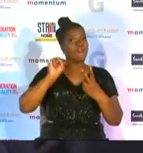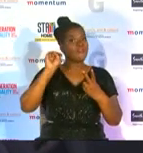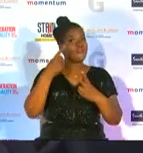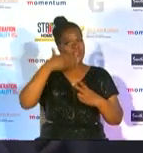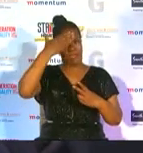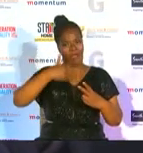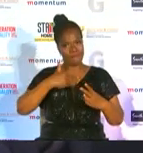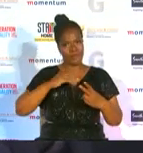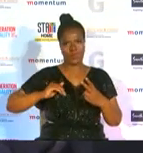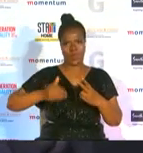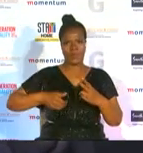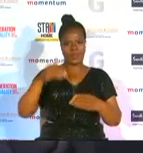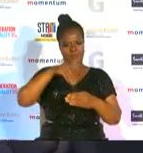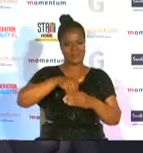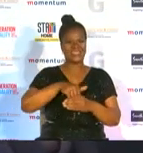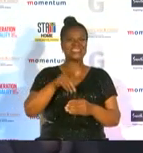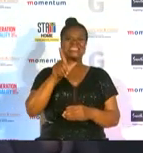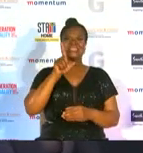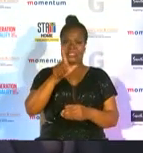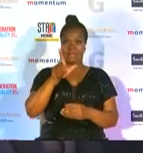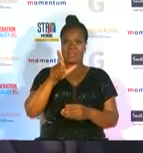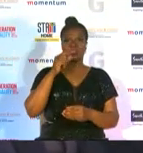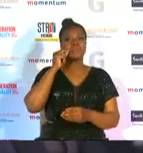to participate in seven marathons on seven continents